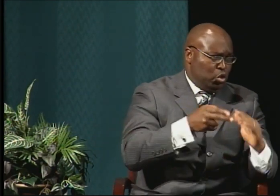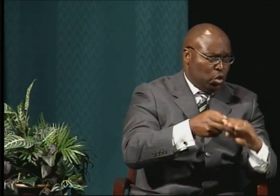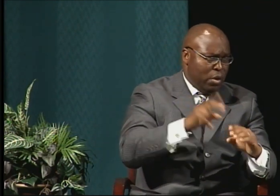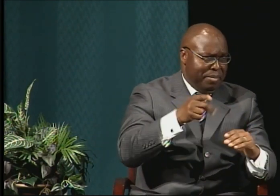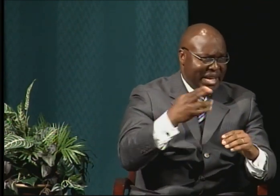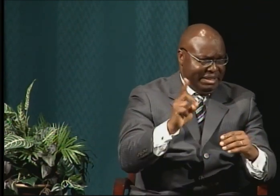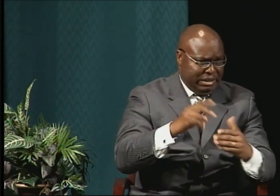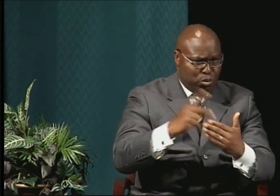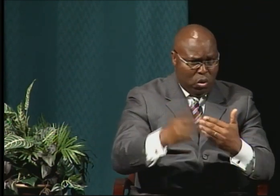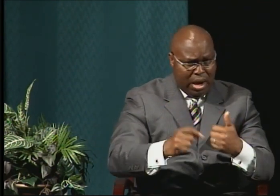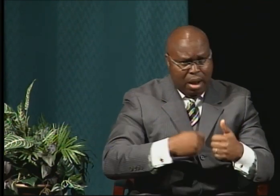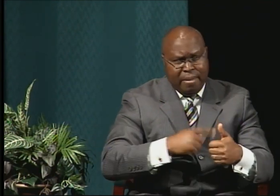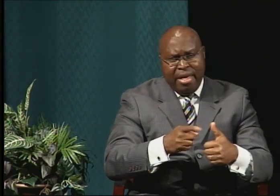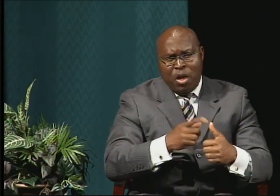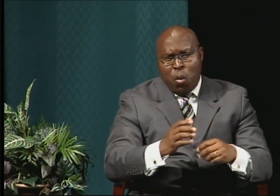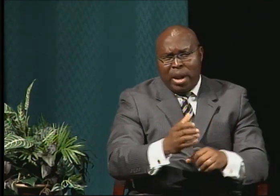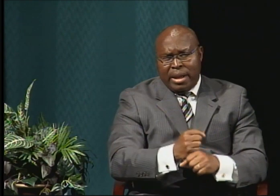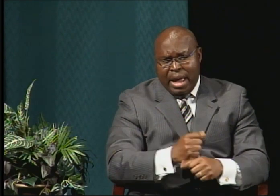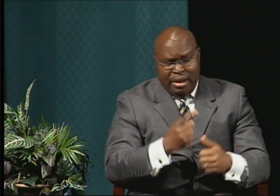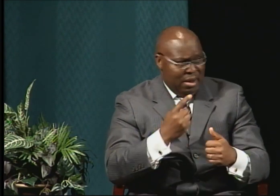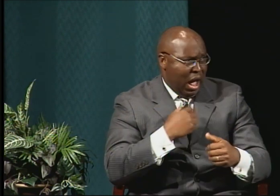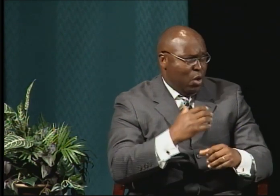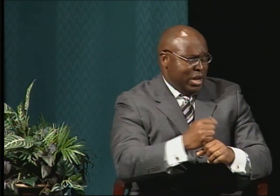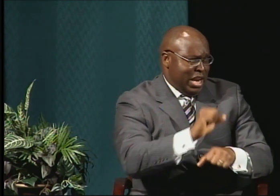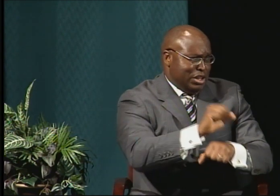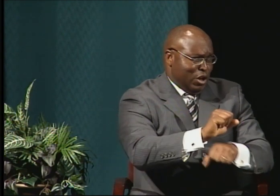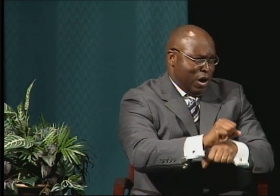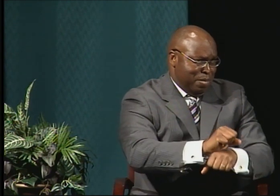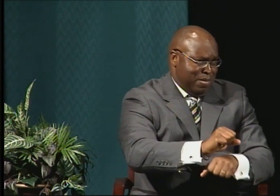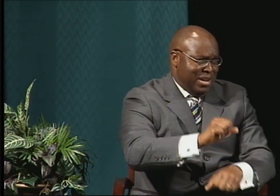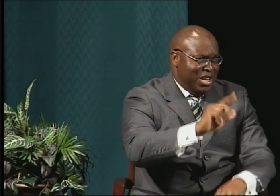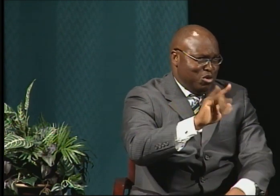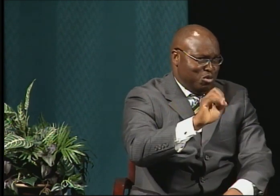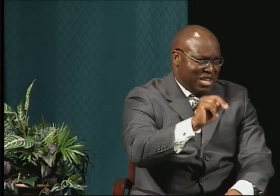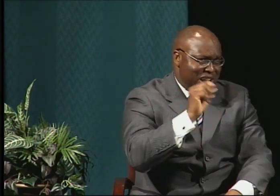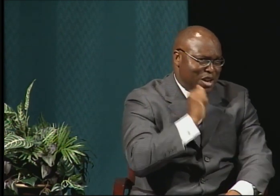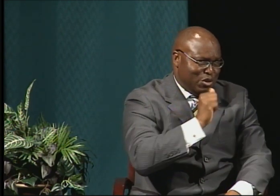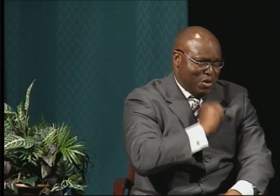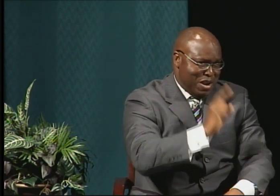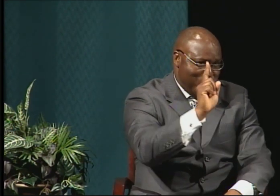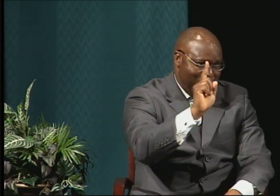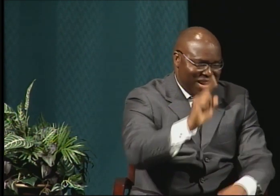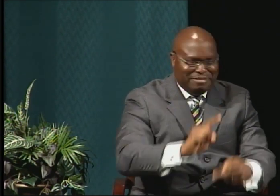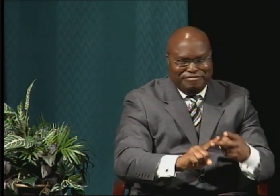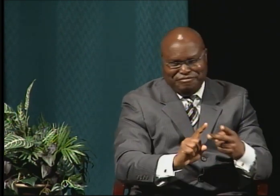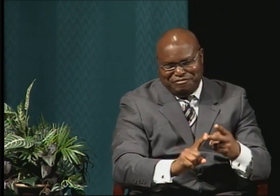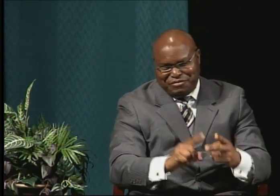then I'll get a job in Tucson, Arizona. Secondly, I'll get support from Gallaudet University.